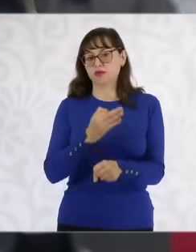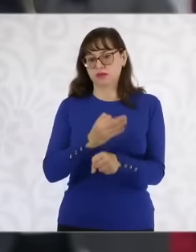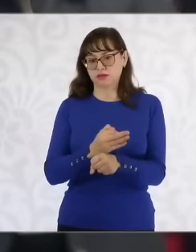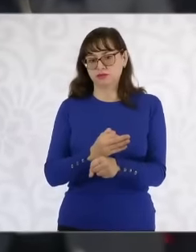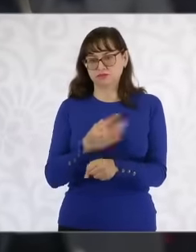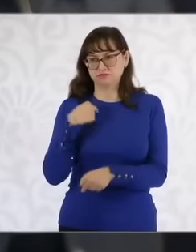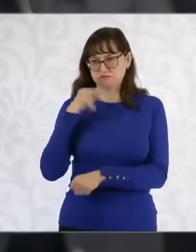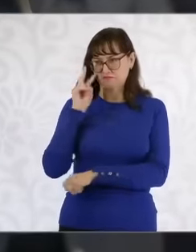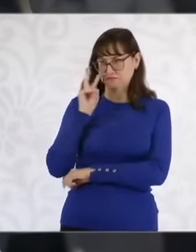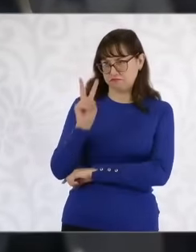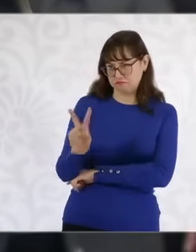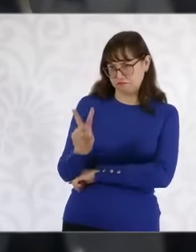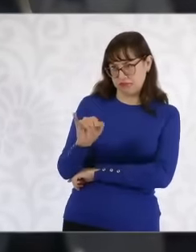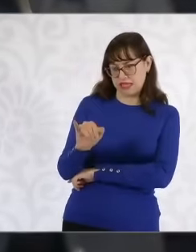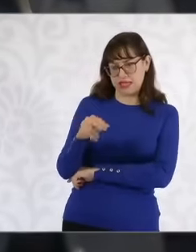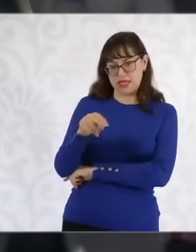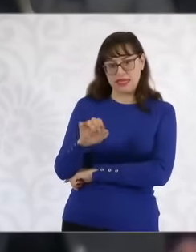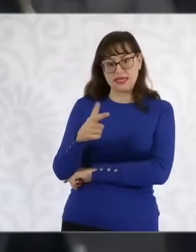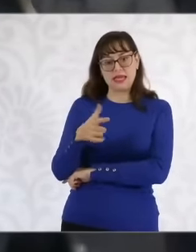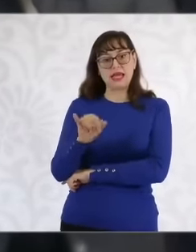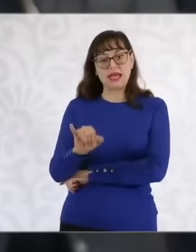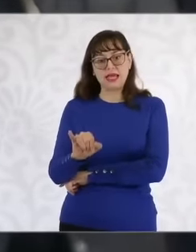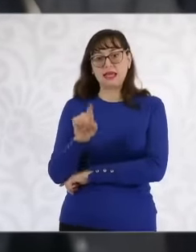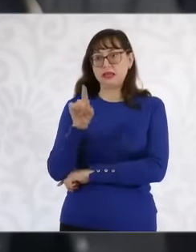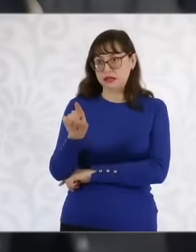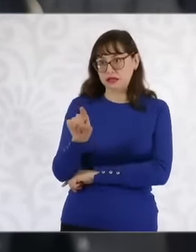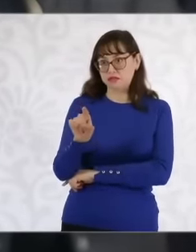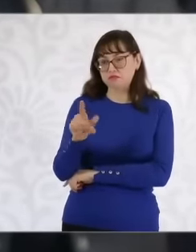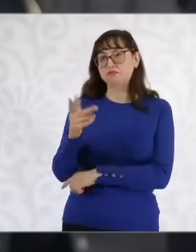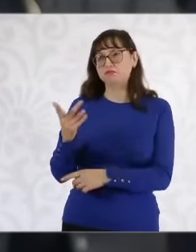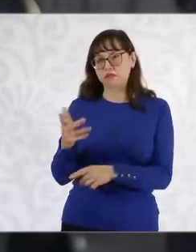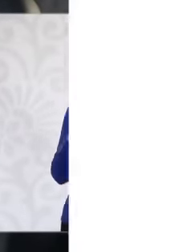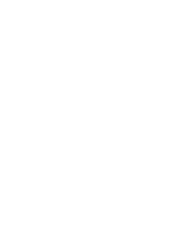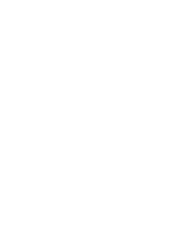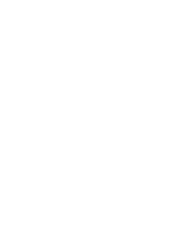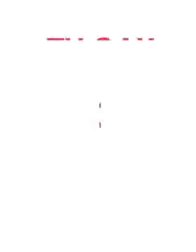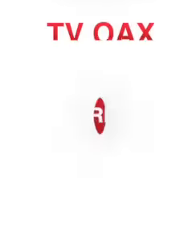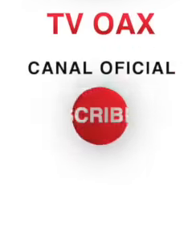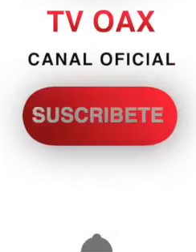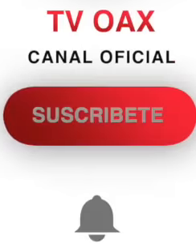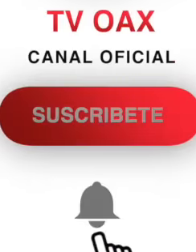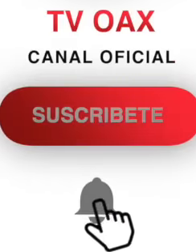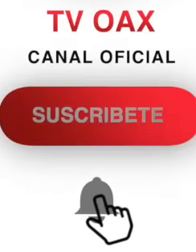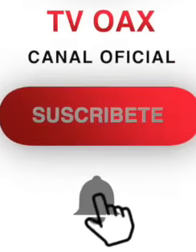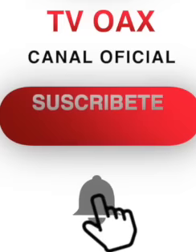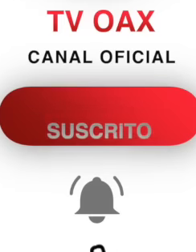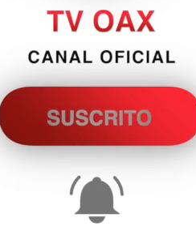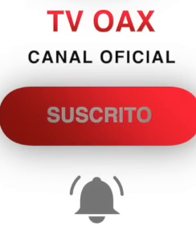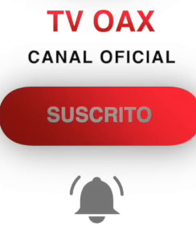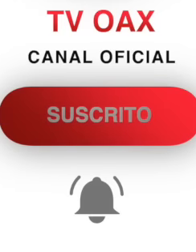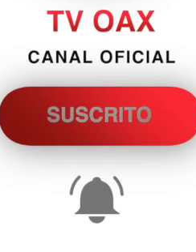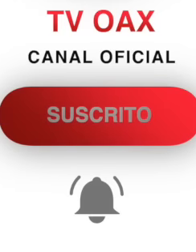ineji survey was mentioned in this survey. Unfortunately, Tapachula Chiapas is crowned the most insecure city in